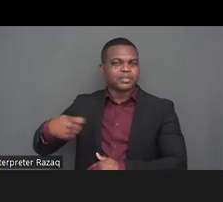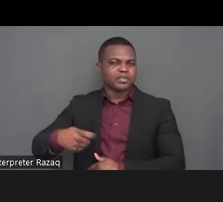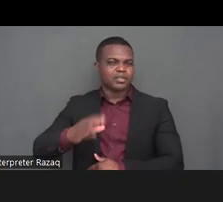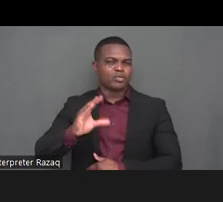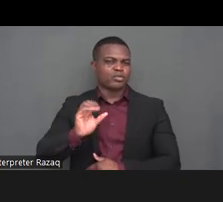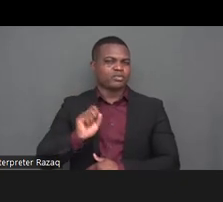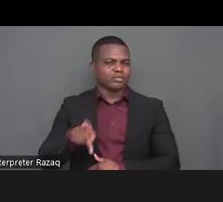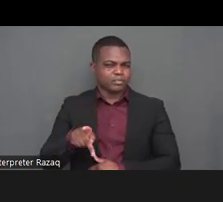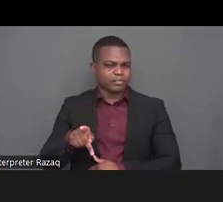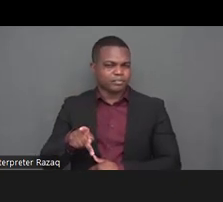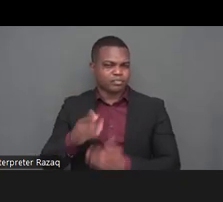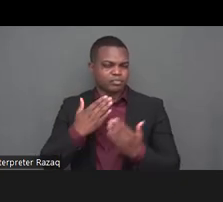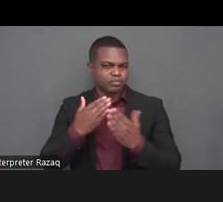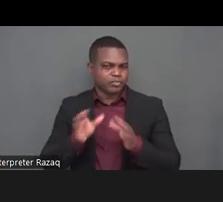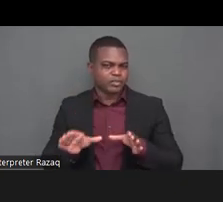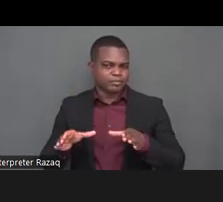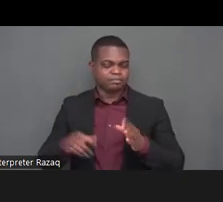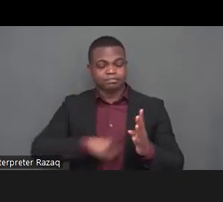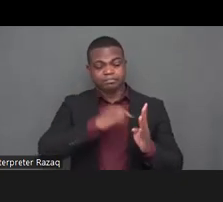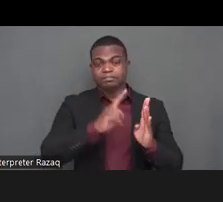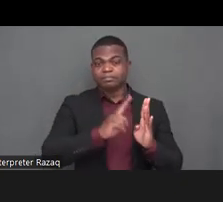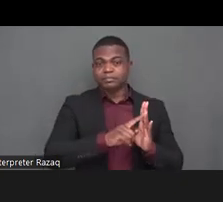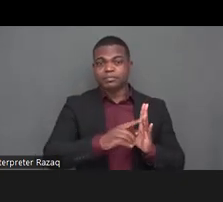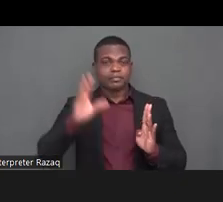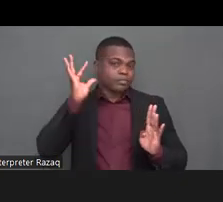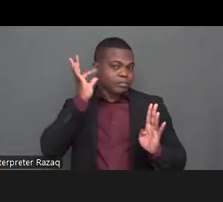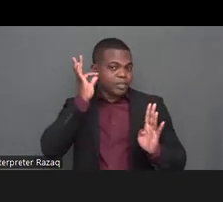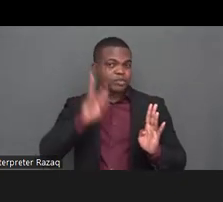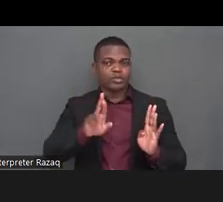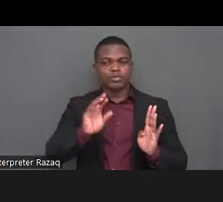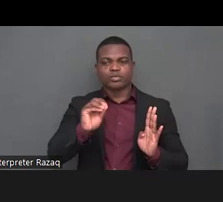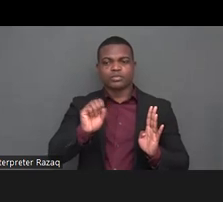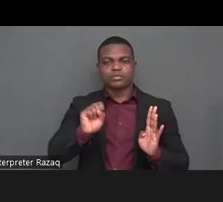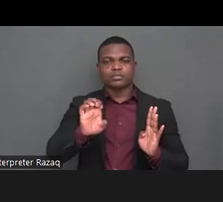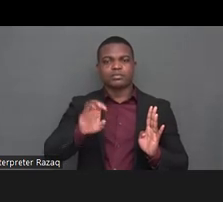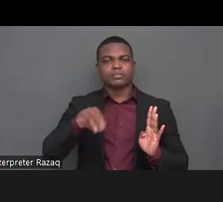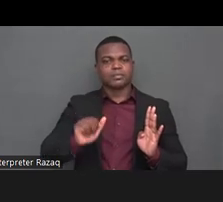human rights lawyer disability rights activist researcher and academic she's a senior research